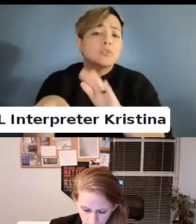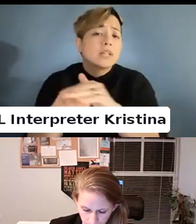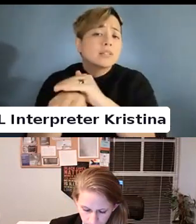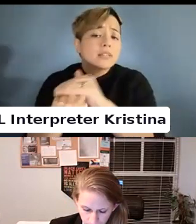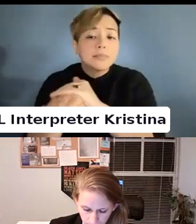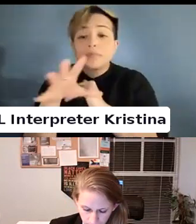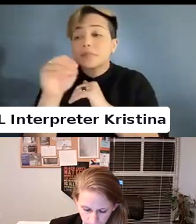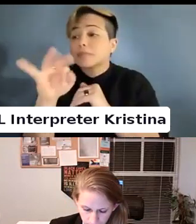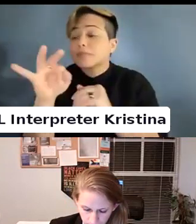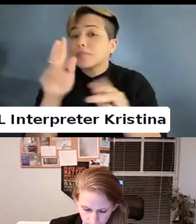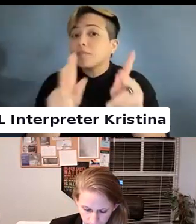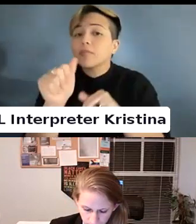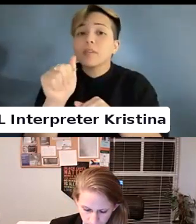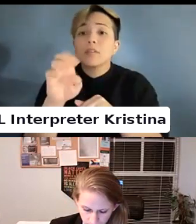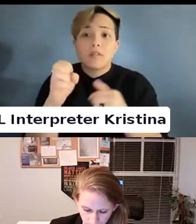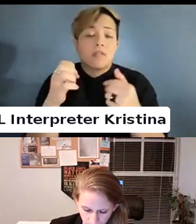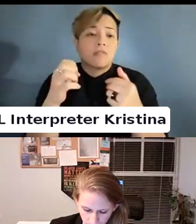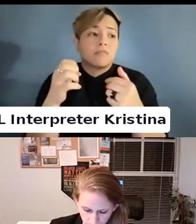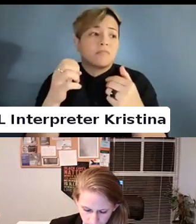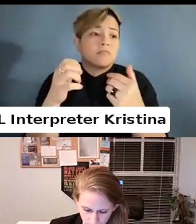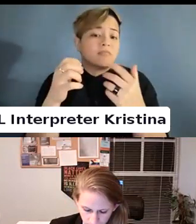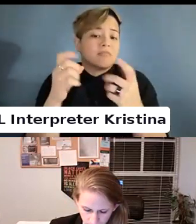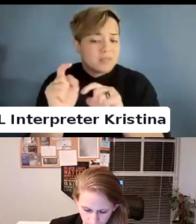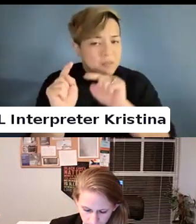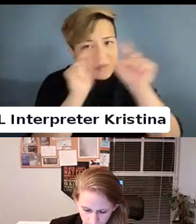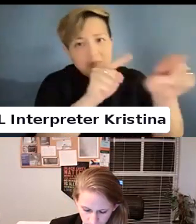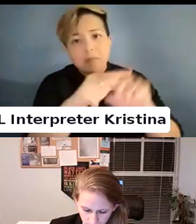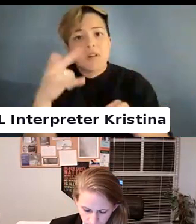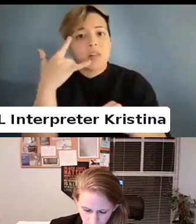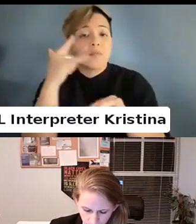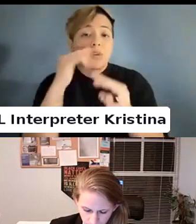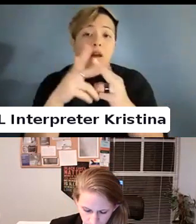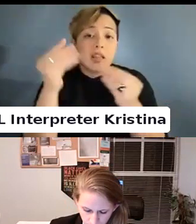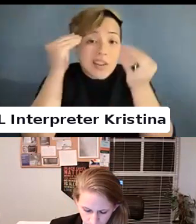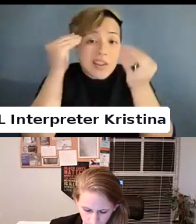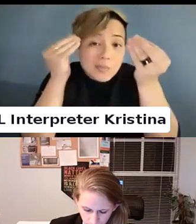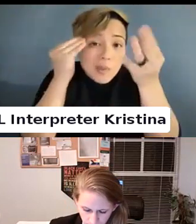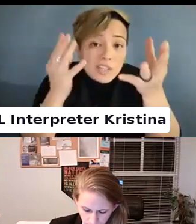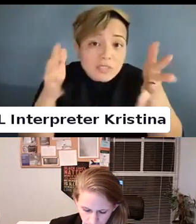And if people are having to come to California for other information or care.